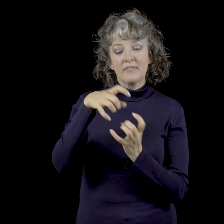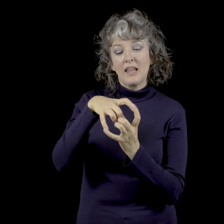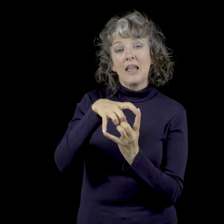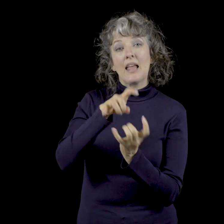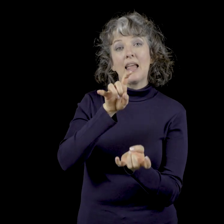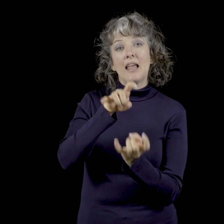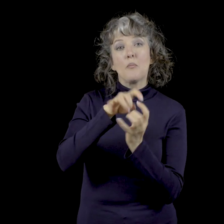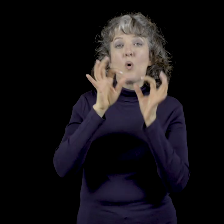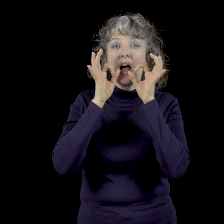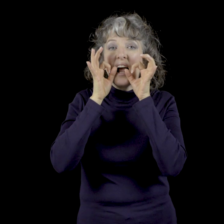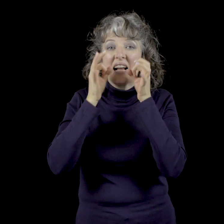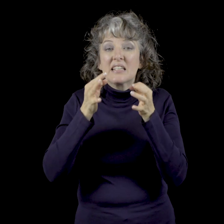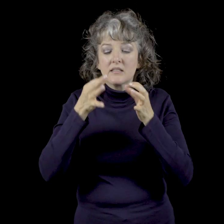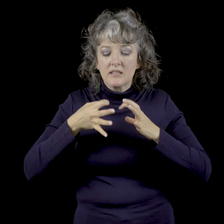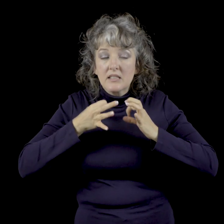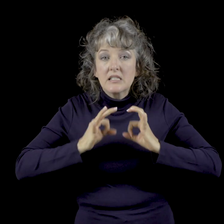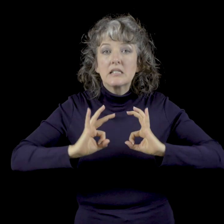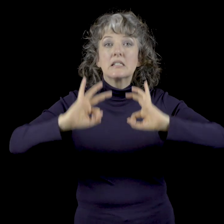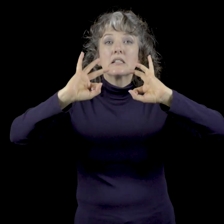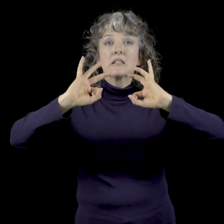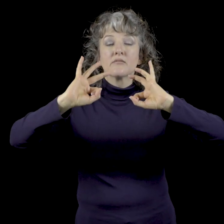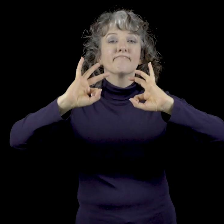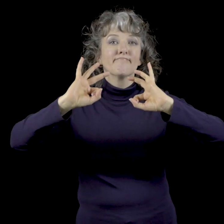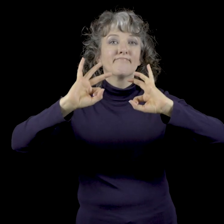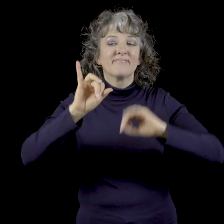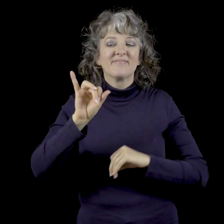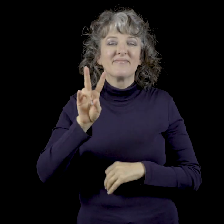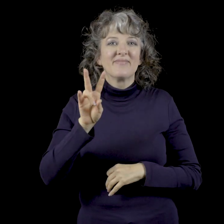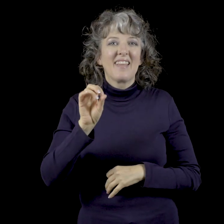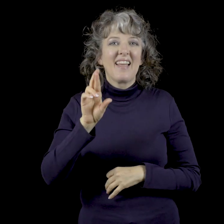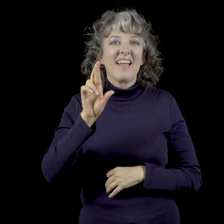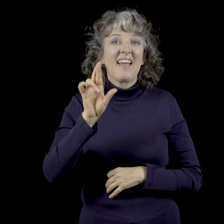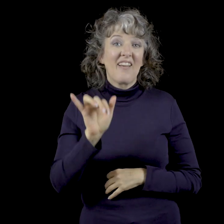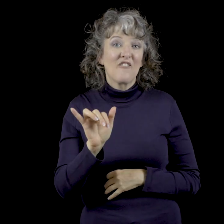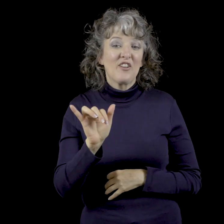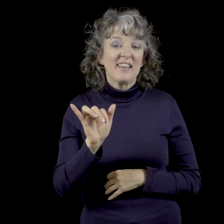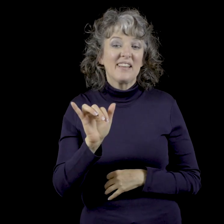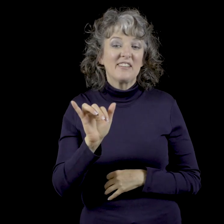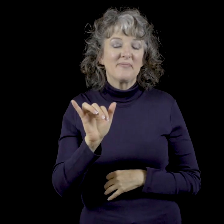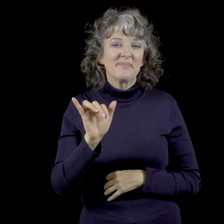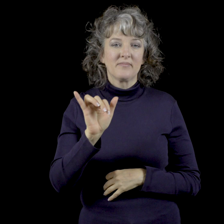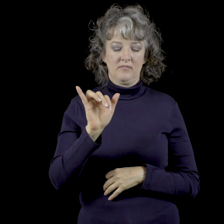Hippopotamus with their four ivories. Ivory